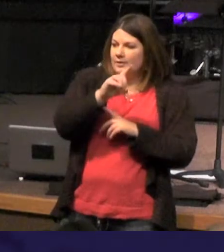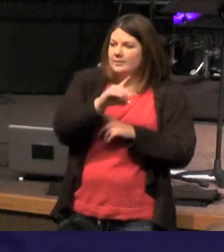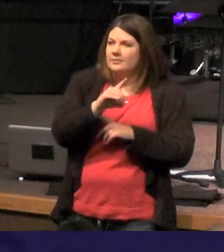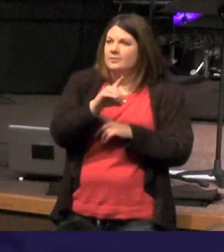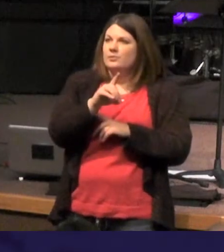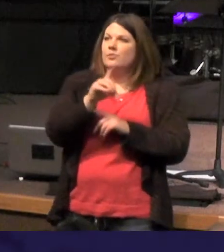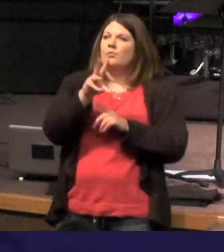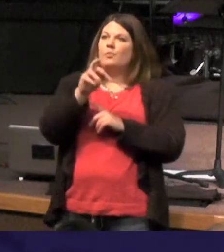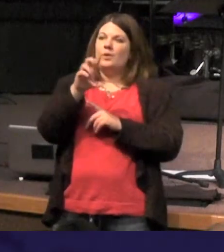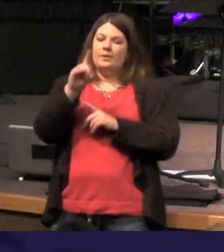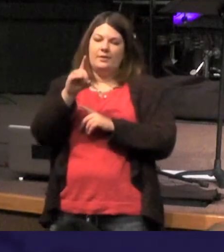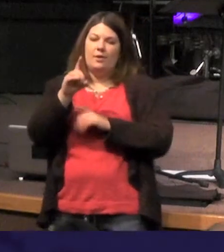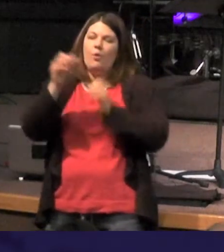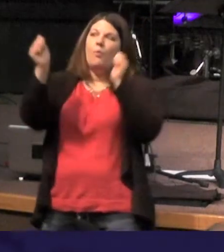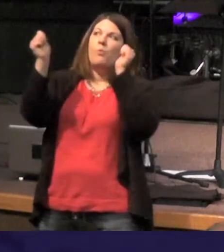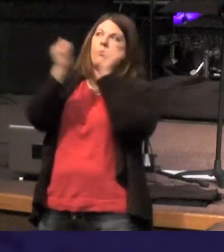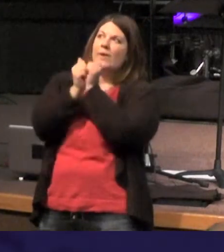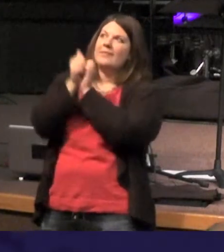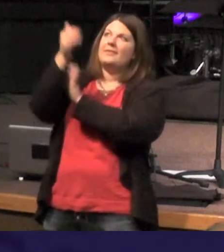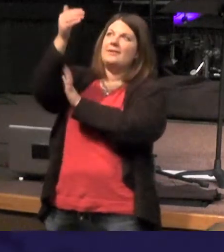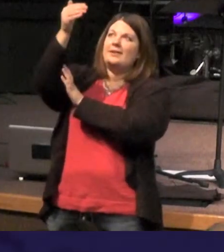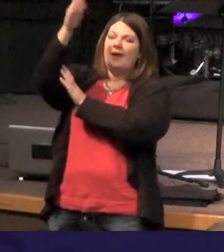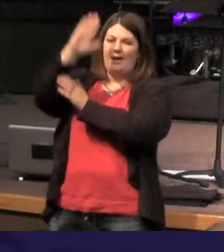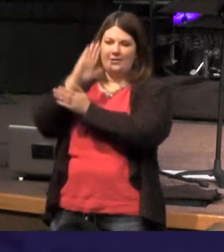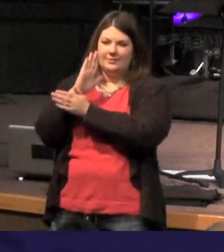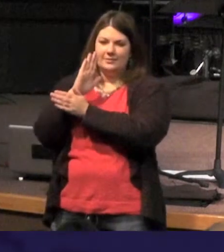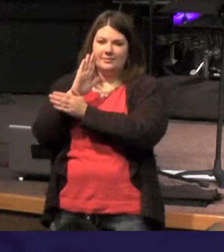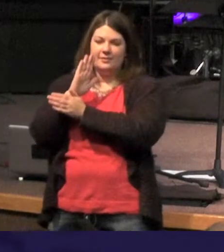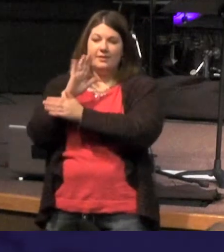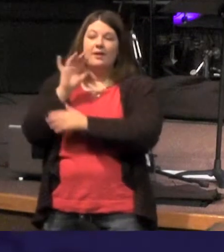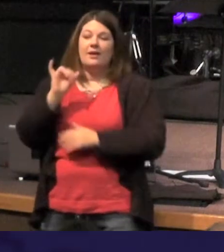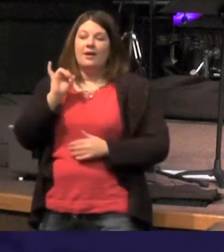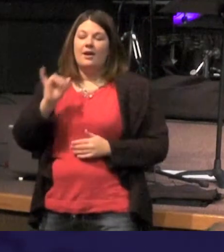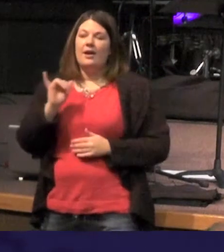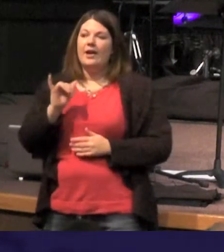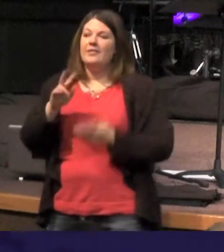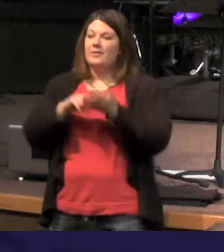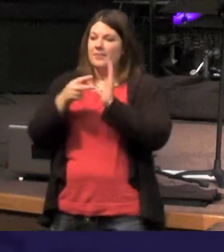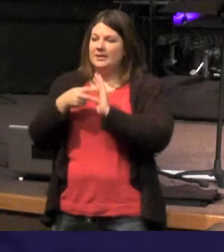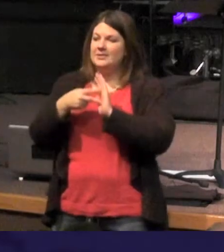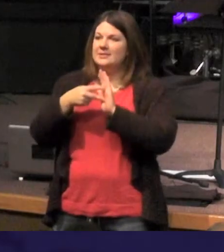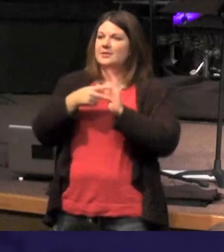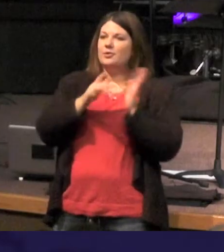was with God - and I've got to stop and say this actually speaks to Christ coexistence